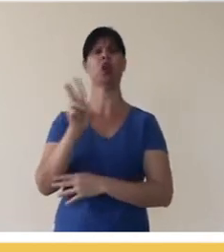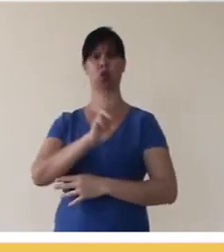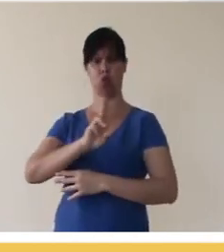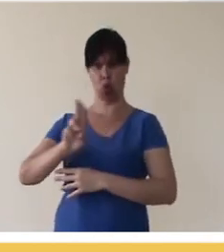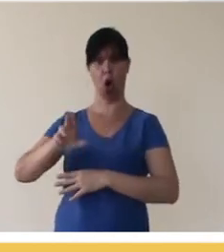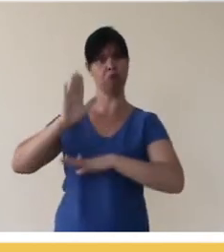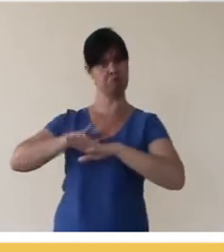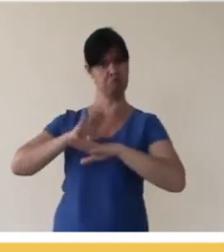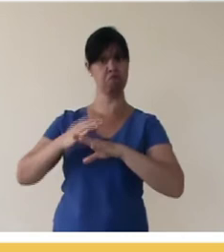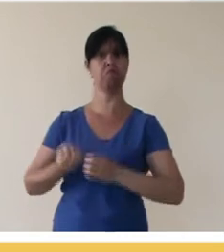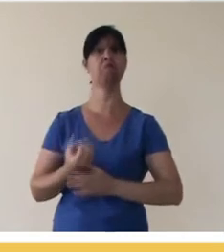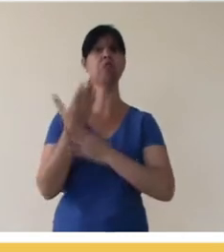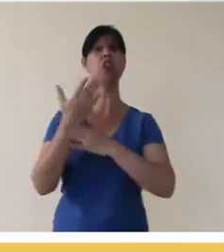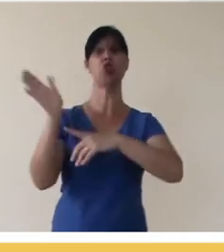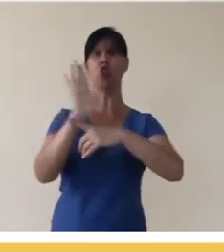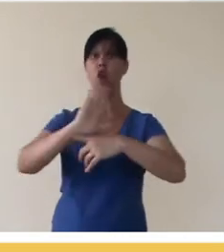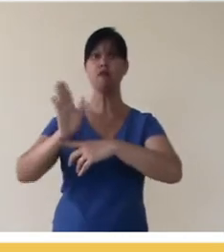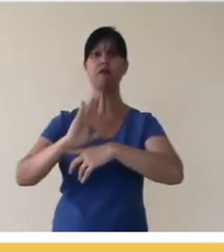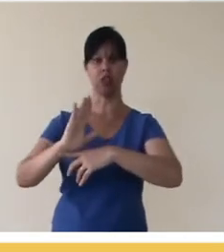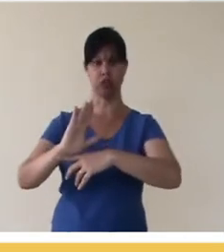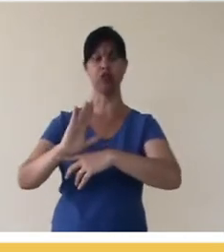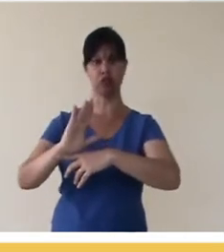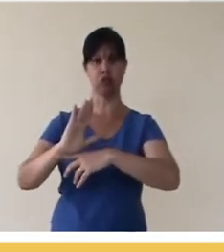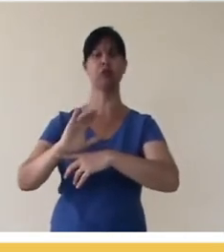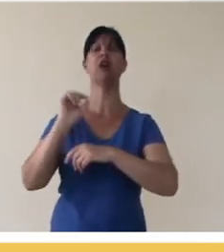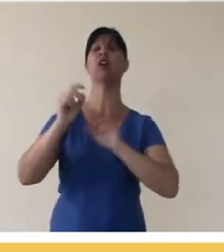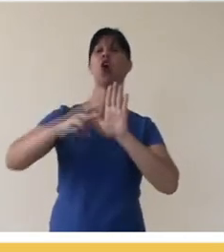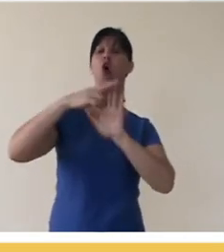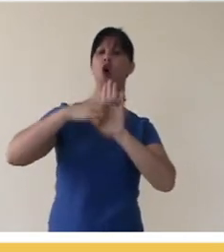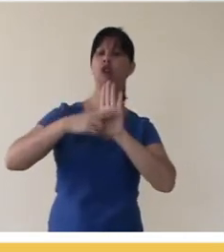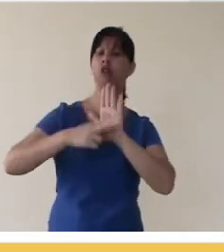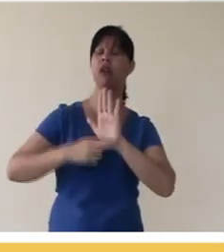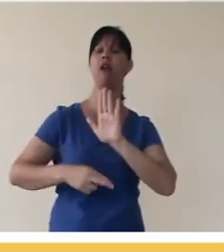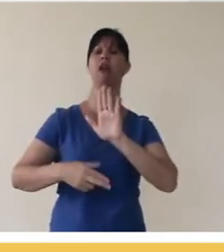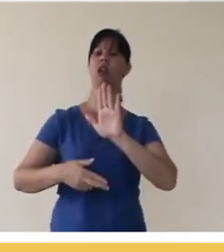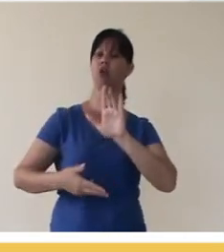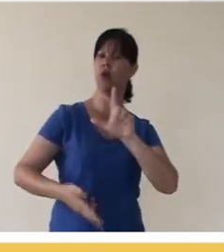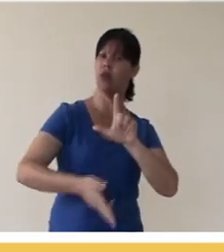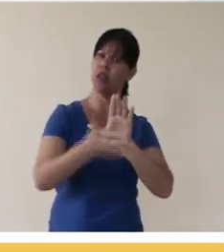indicate who made the video on the video itself, whose script it is, illustrations and everything